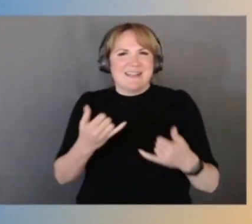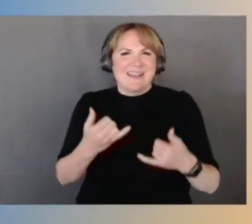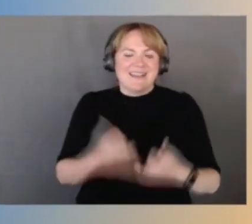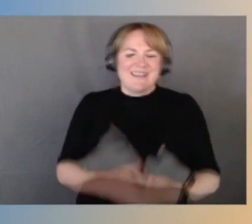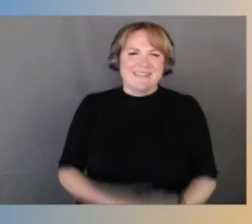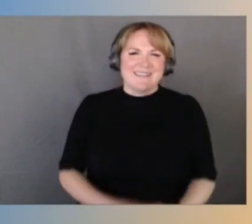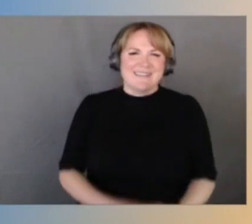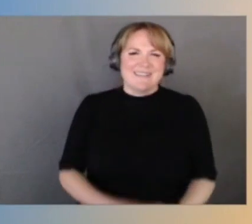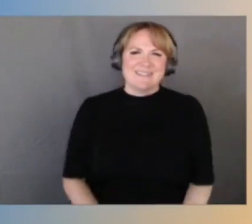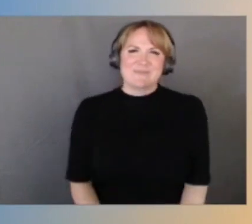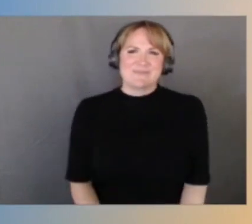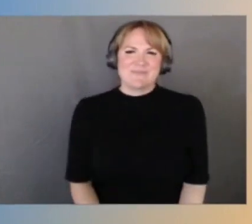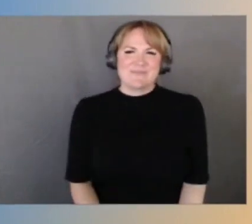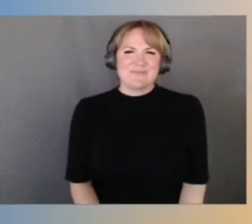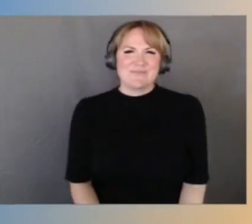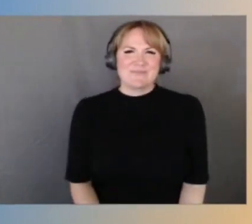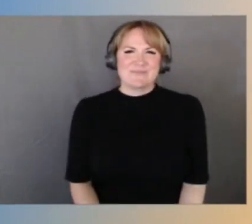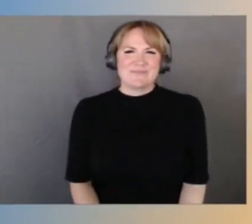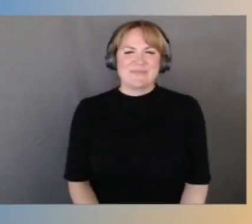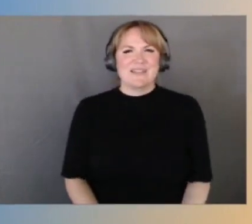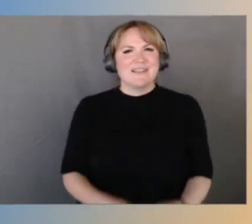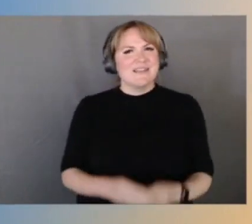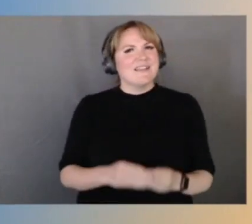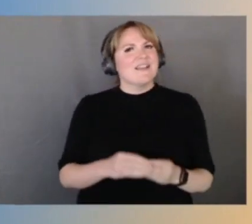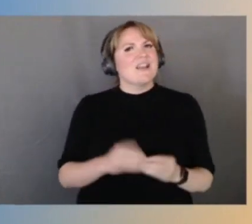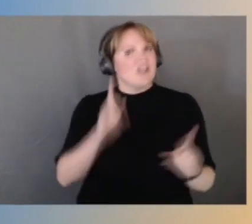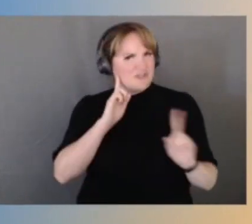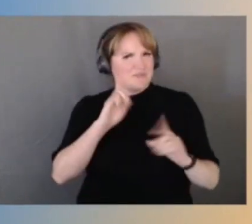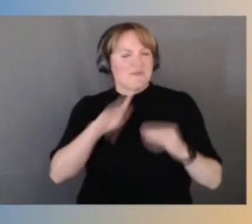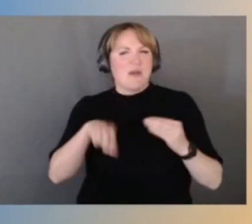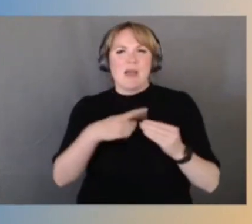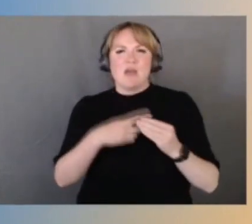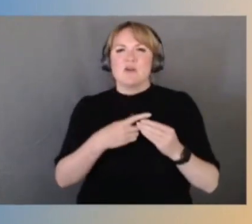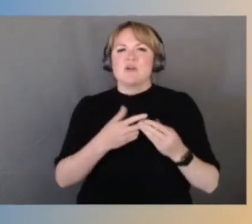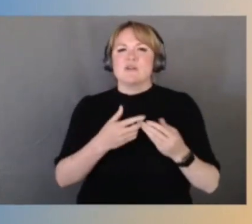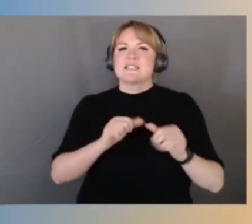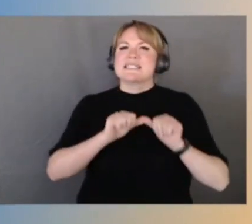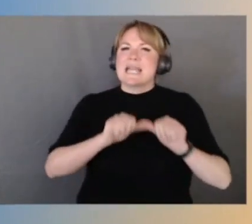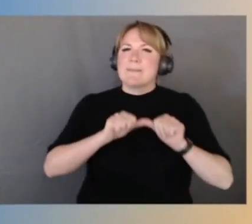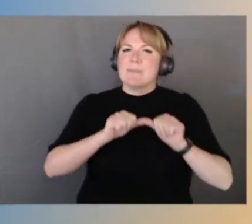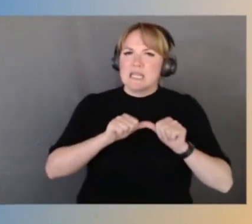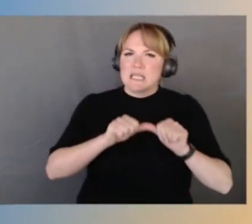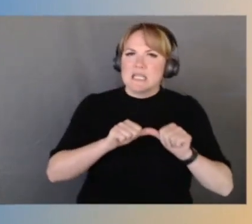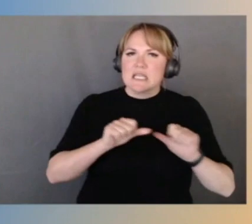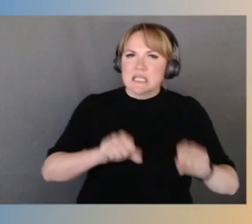A lot about sustainability. I think that was mentioned in just about every talk and this isn't just something that we're just trying